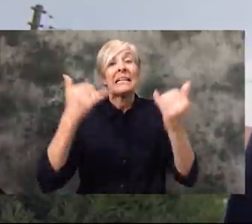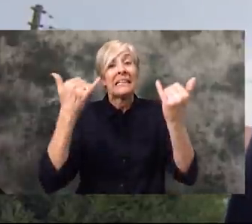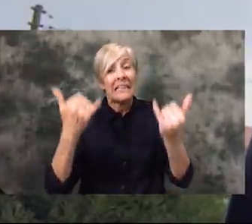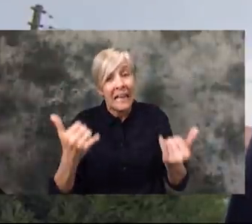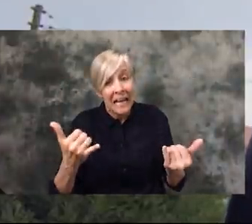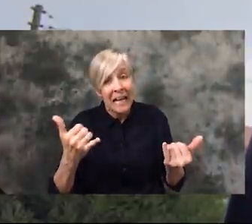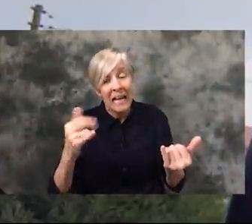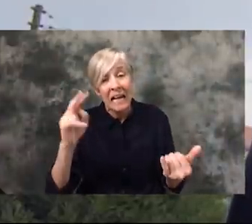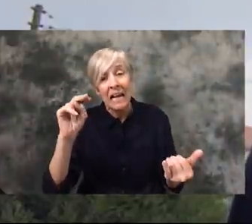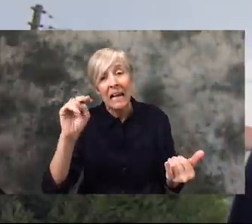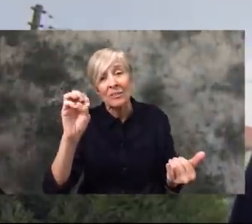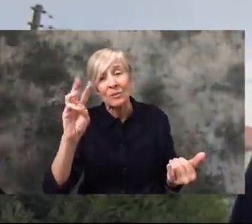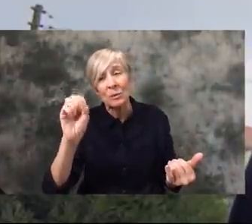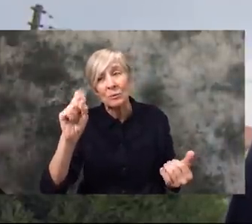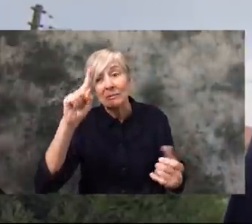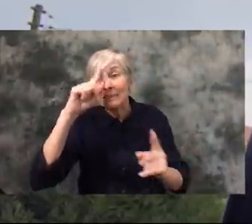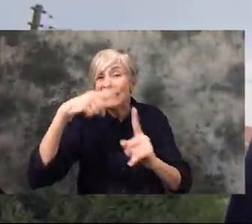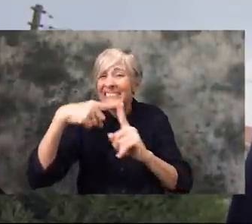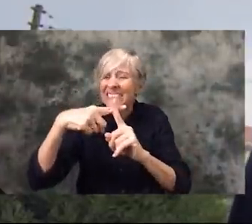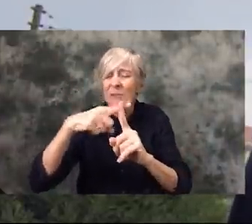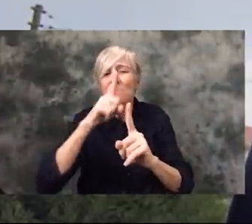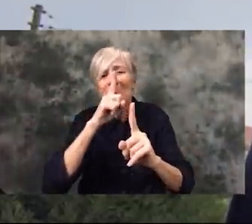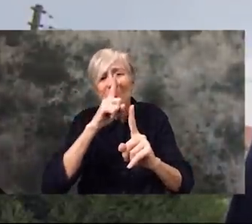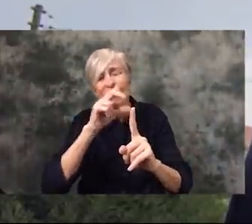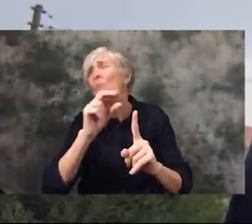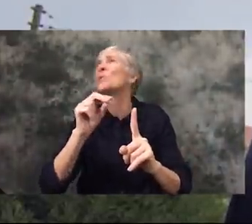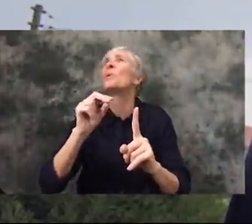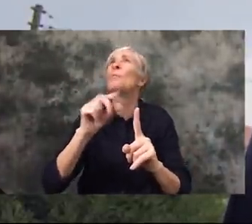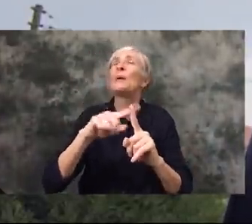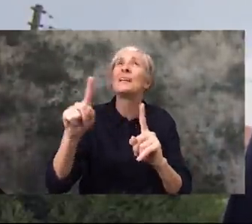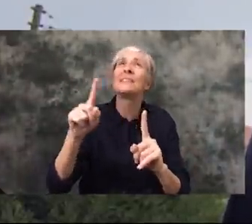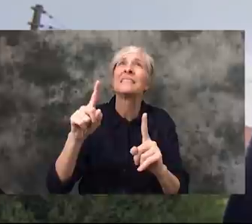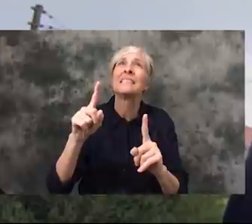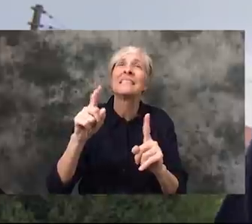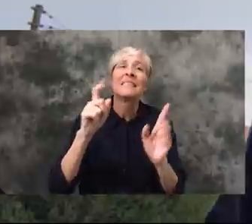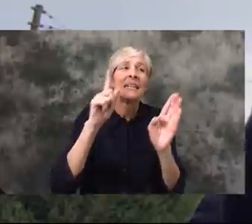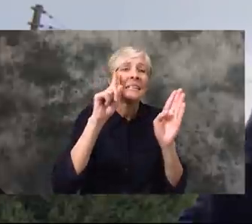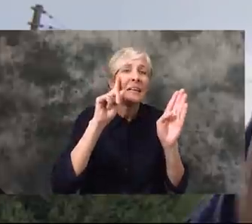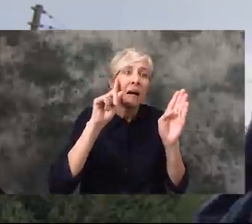are starting to be more... I wouldn't say optimistic but at least they're starting